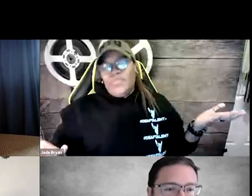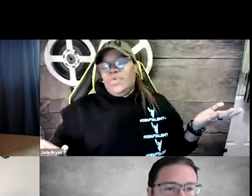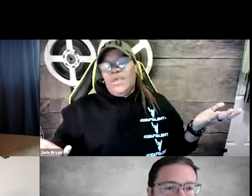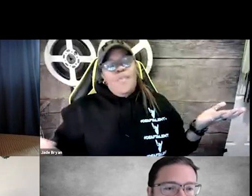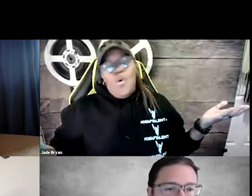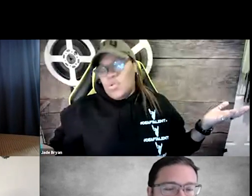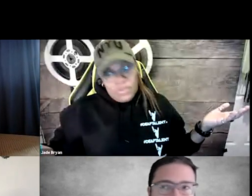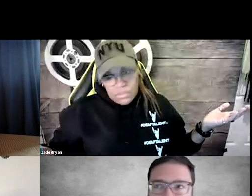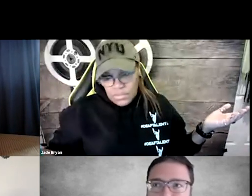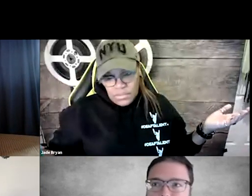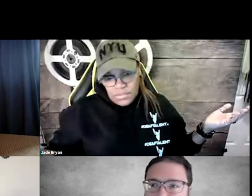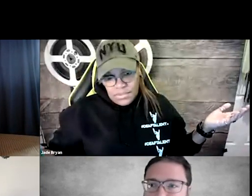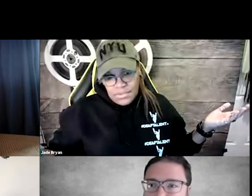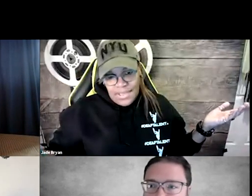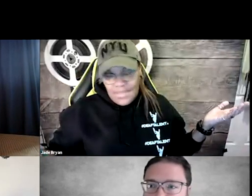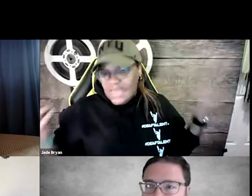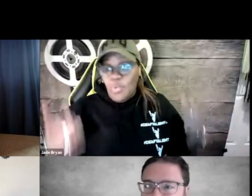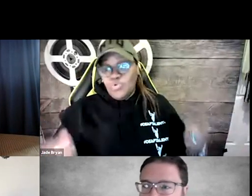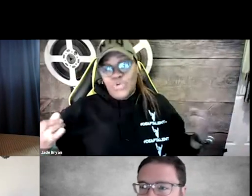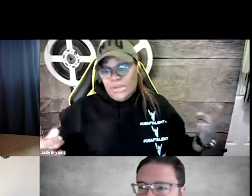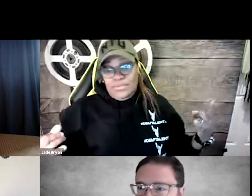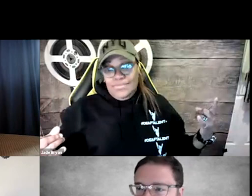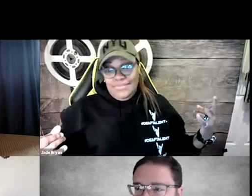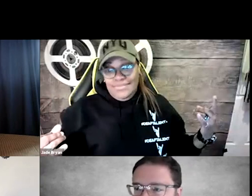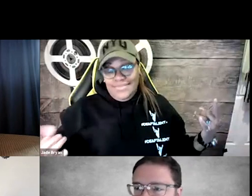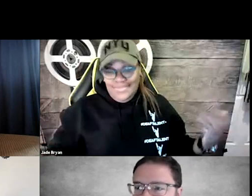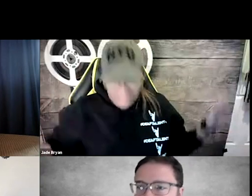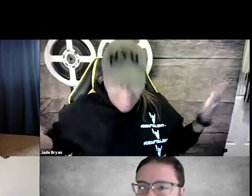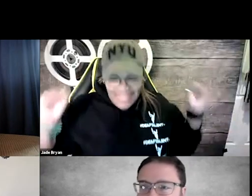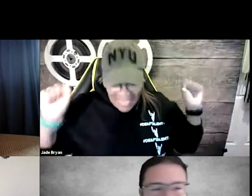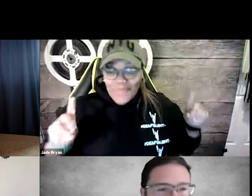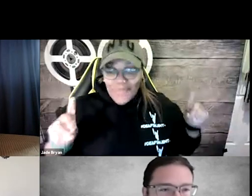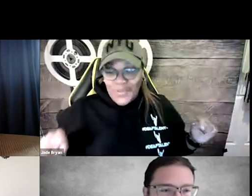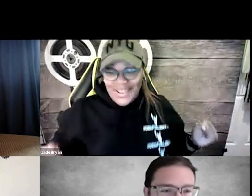they can pick for themselves if they want to go to something screened with captions or not, you know, I mean, it's so easy.